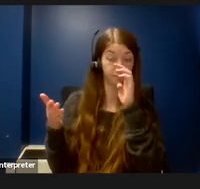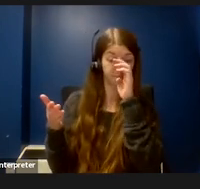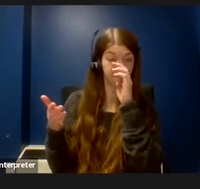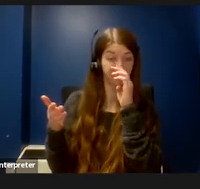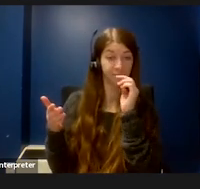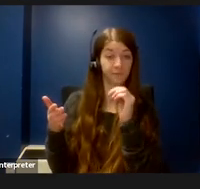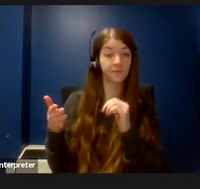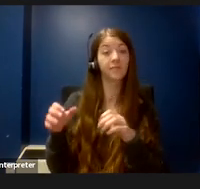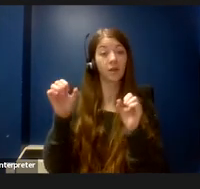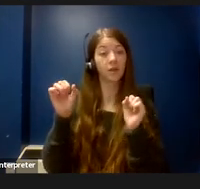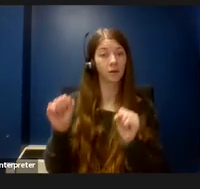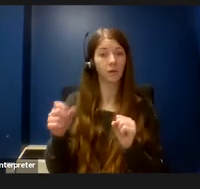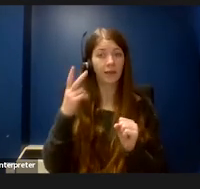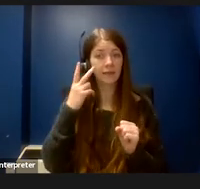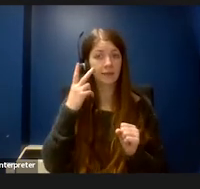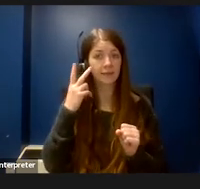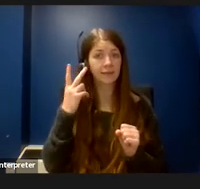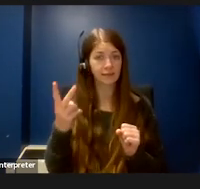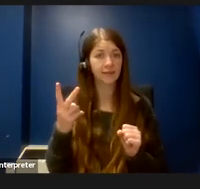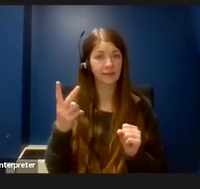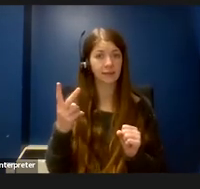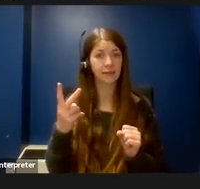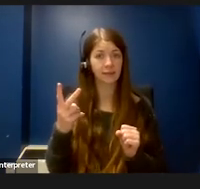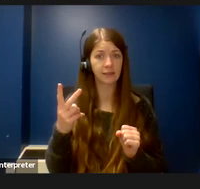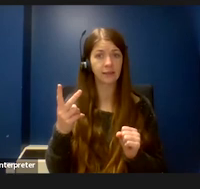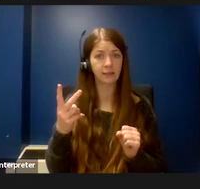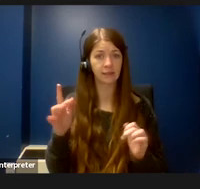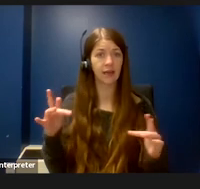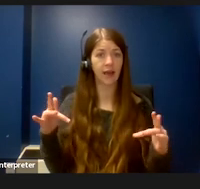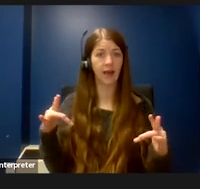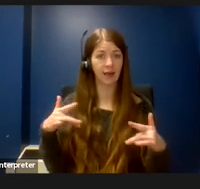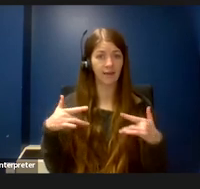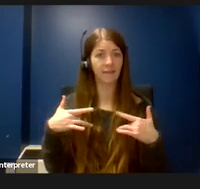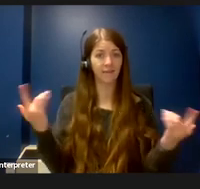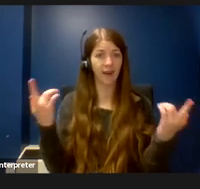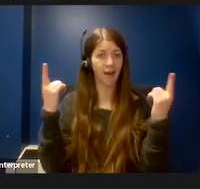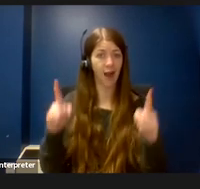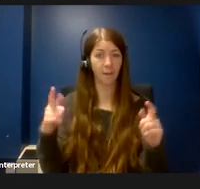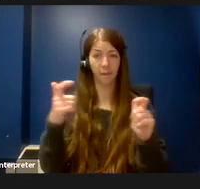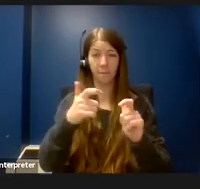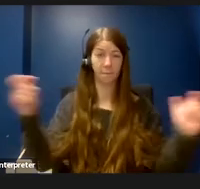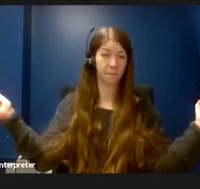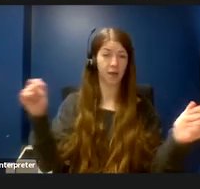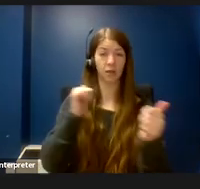you can see that the event is held in a large sports arena. There are